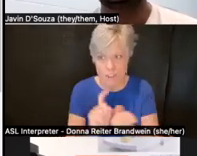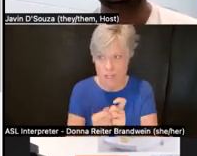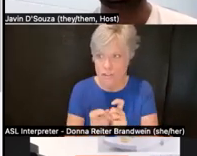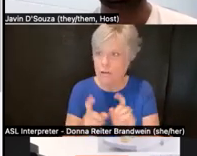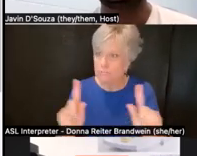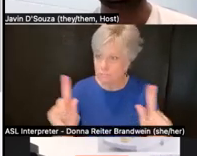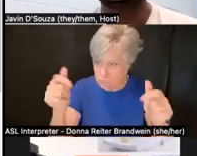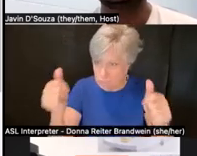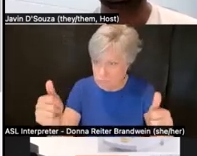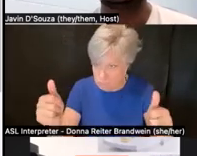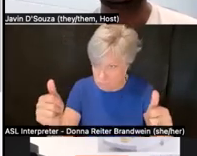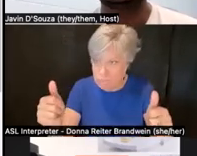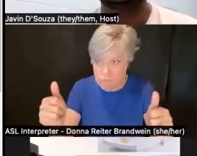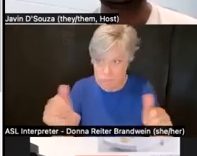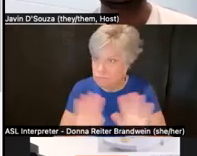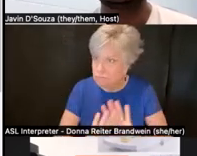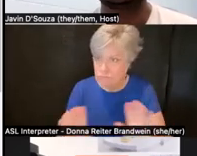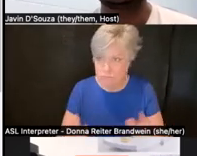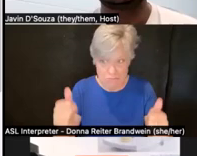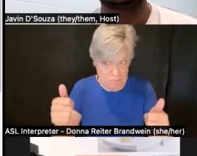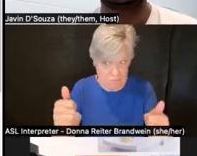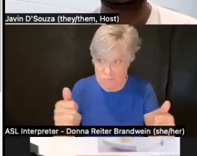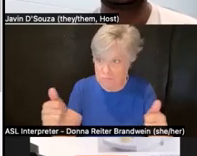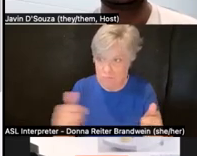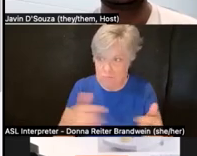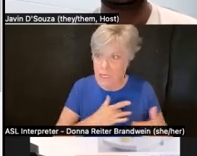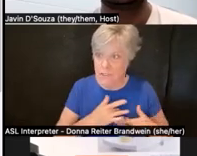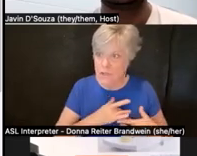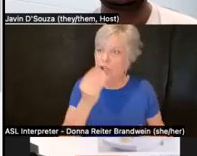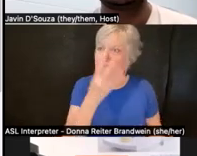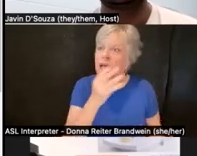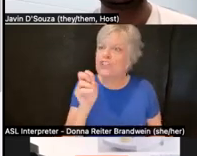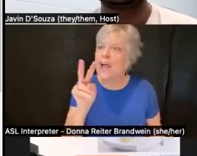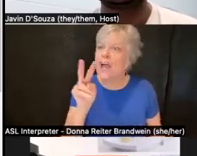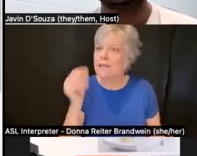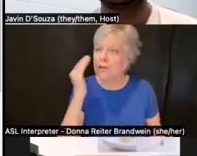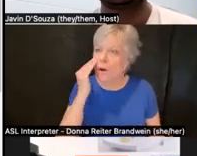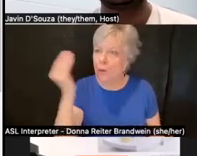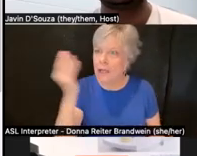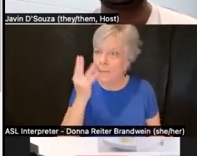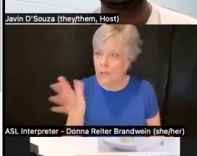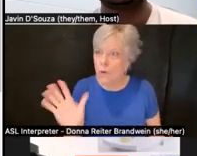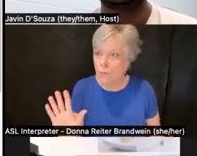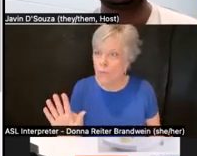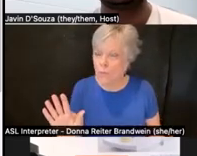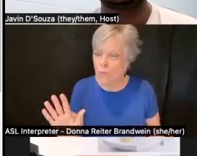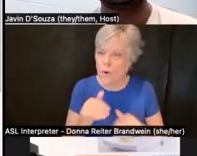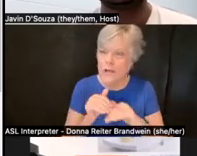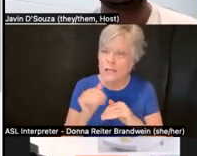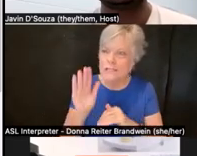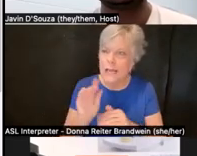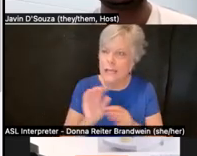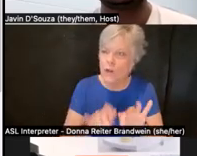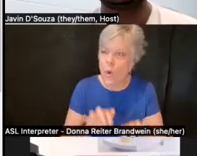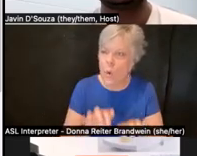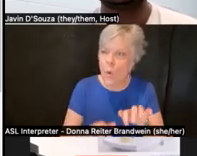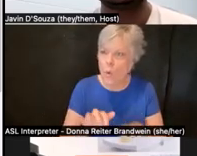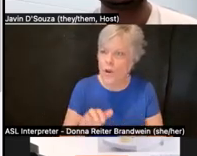So if anyone has any concerns, you can let Javin know or let me know or you can send a note in the chat or use the raise hand function